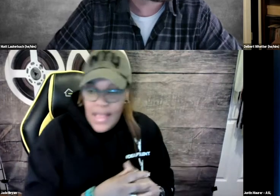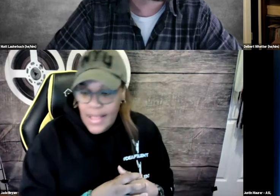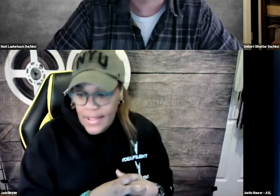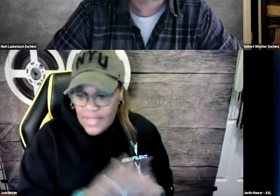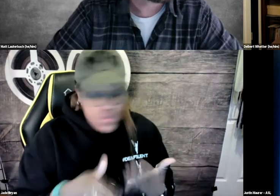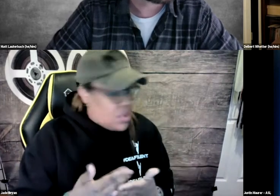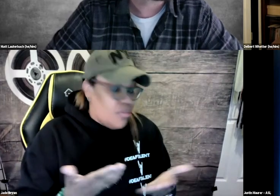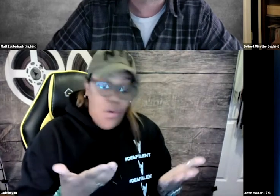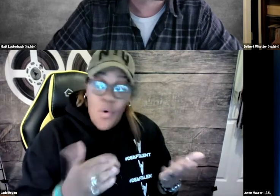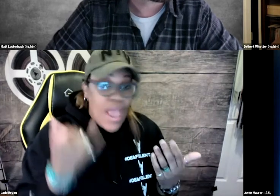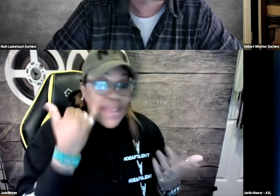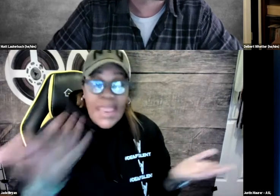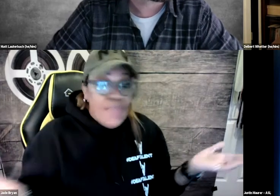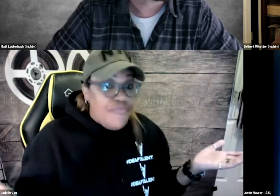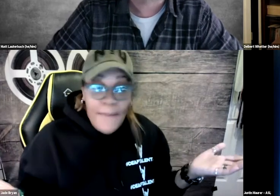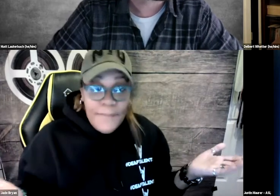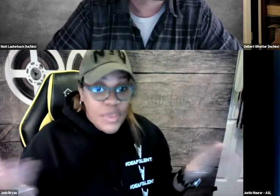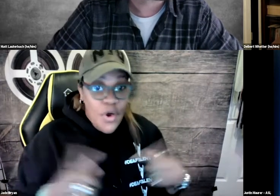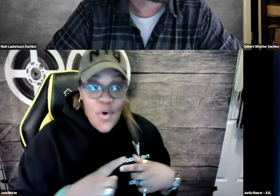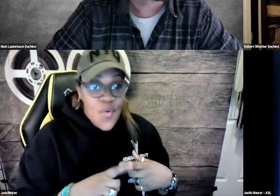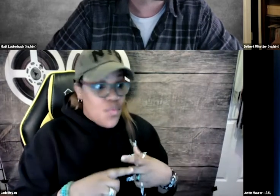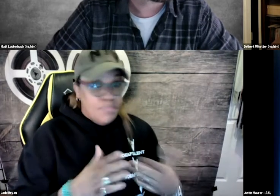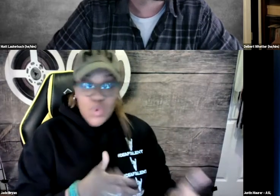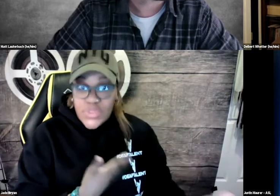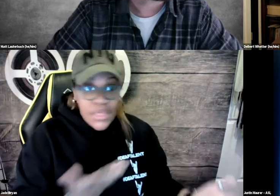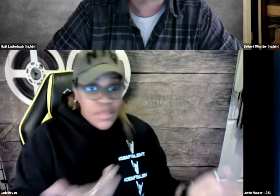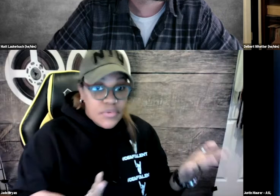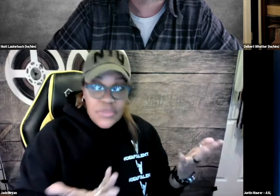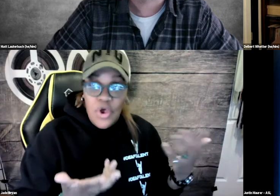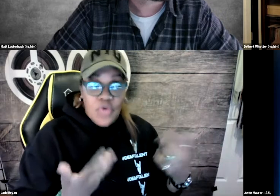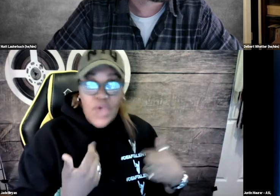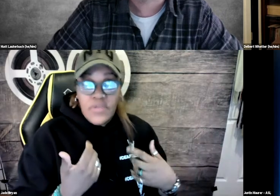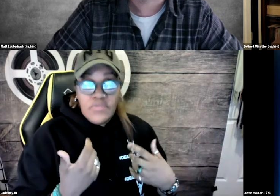And that's where the whole idea came from, music.